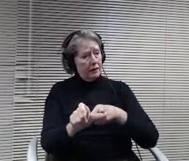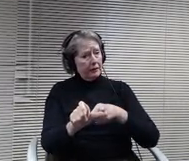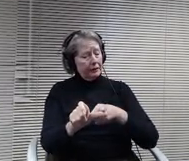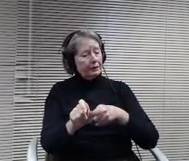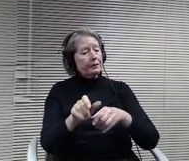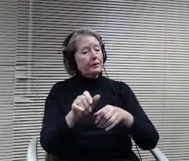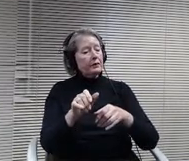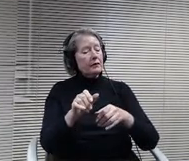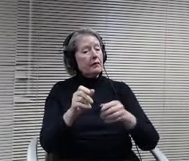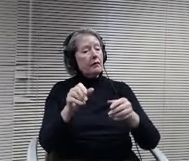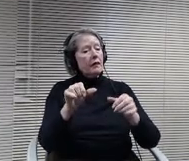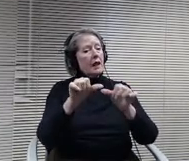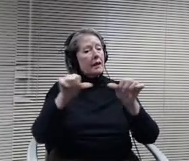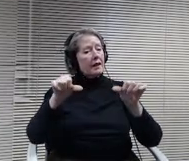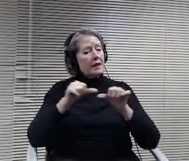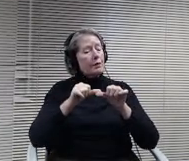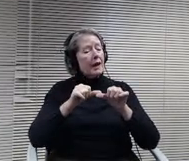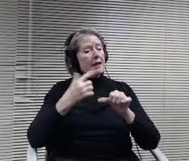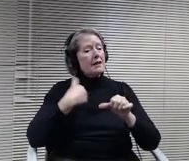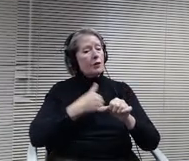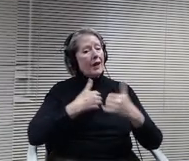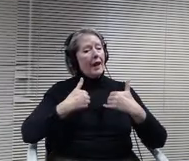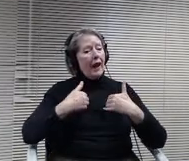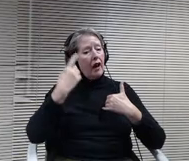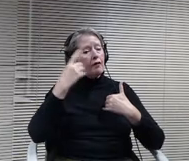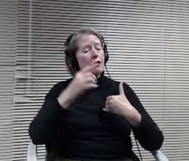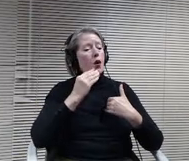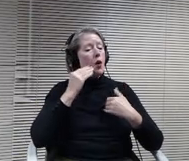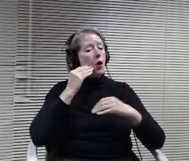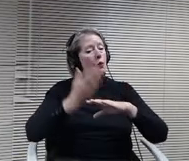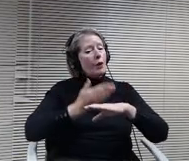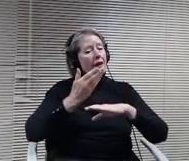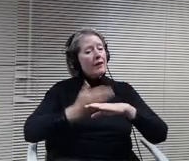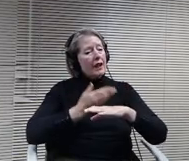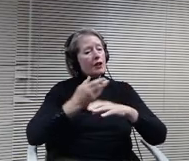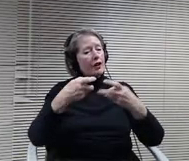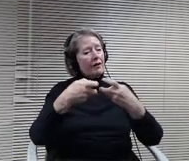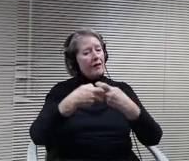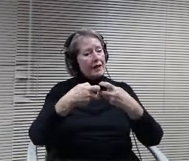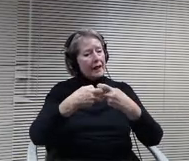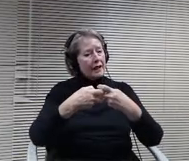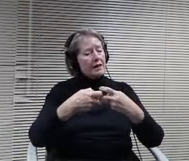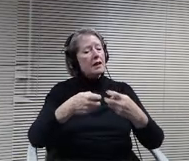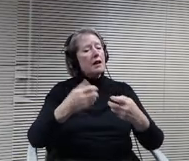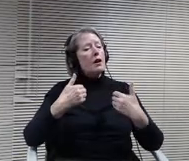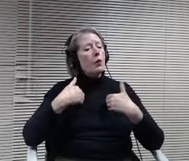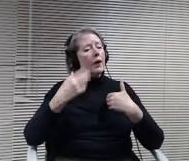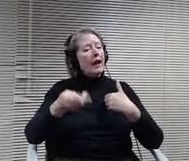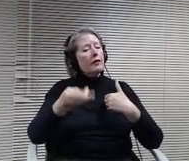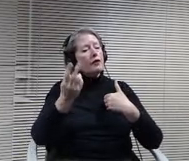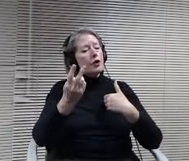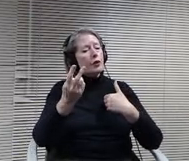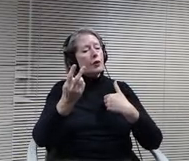physics. We have two sections of that course, that's a 2 hour course, so again it would use four of this experience to